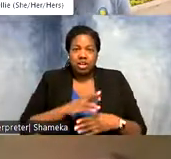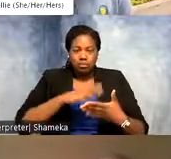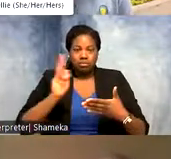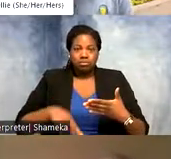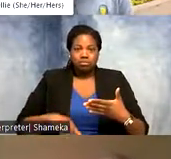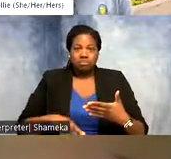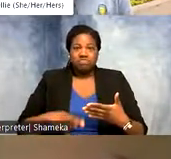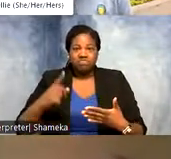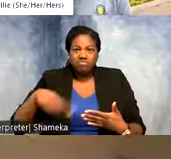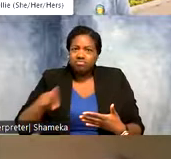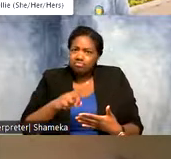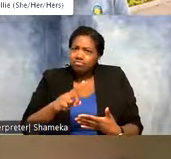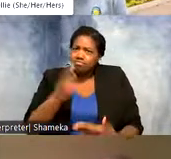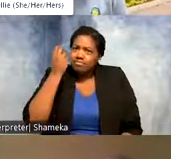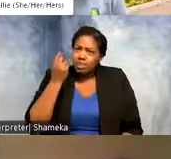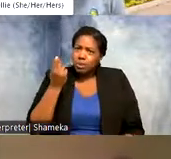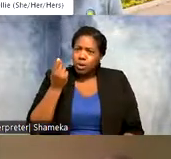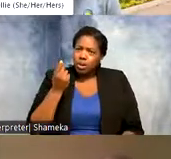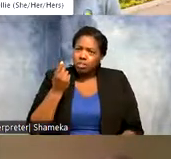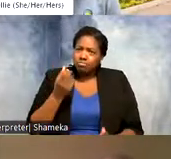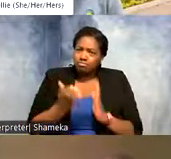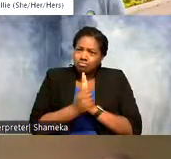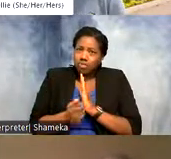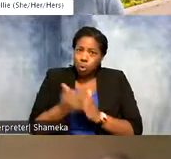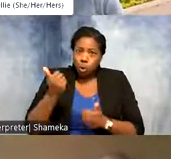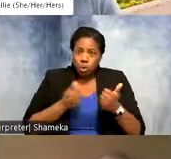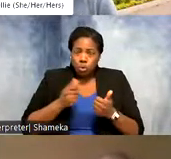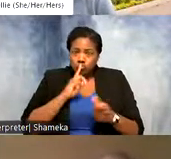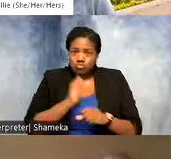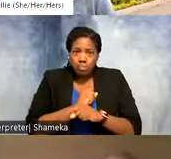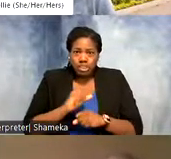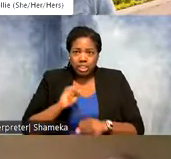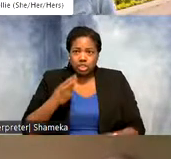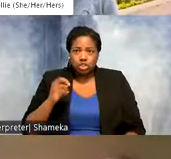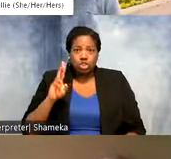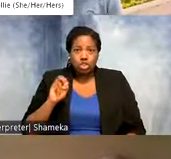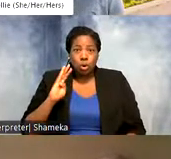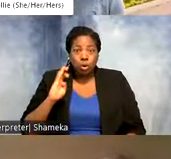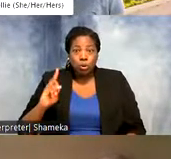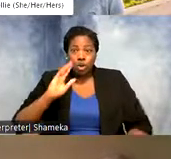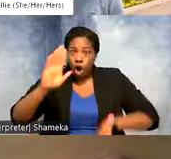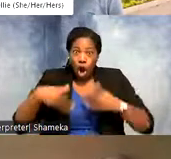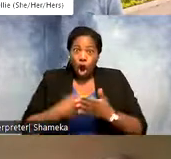You all kind of got it. Allie which of the following are shorebirds? >>Allie: All of those are shorebirds.